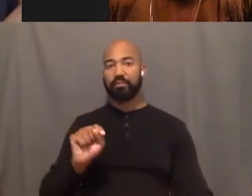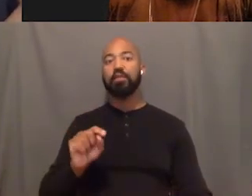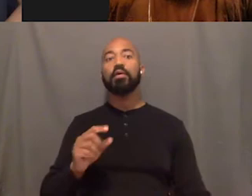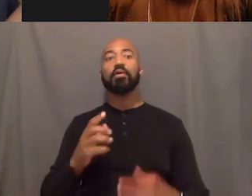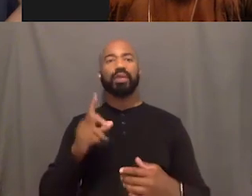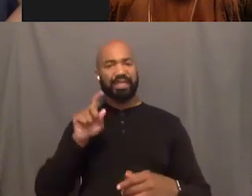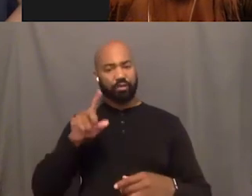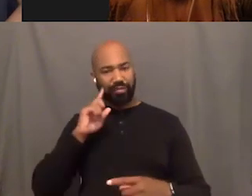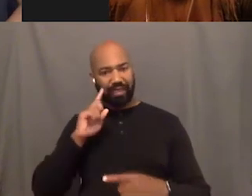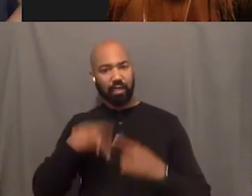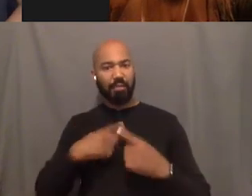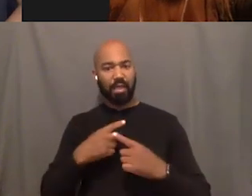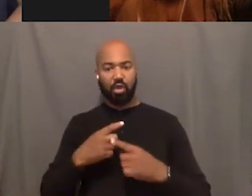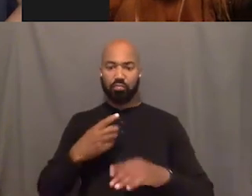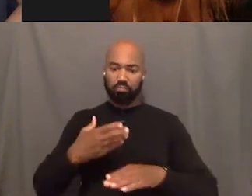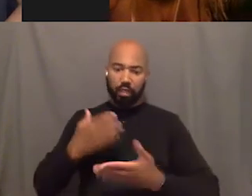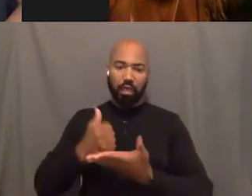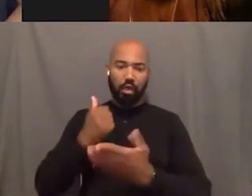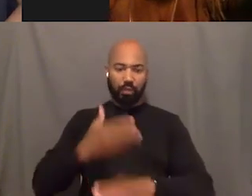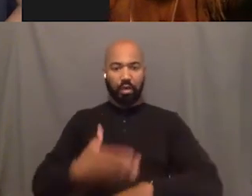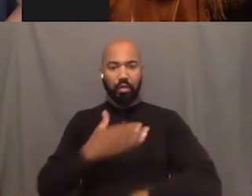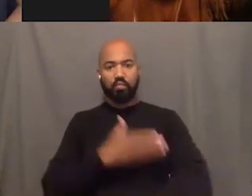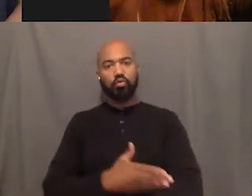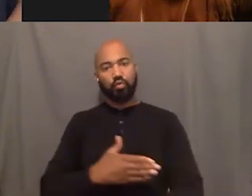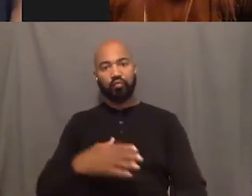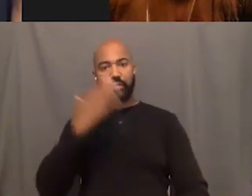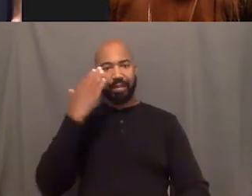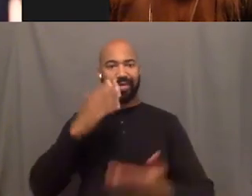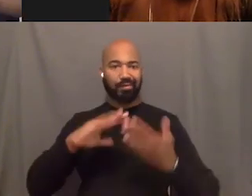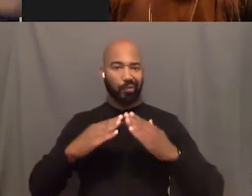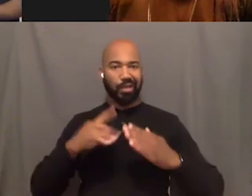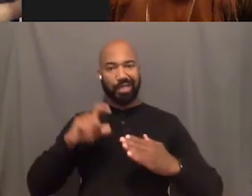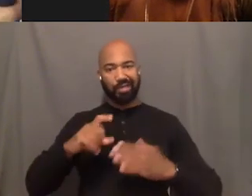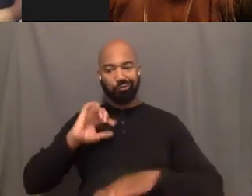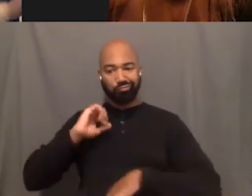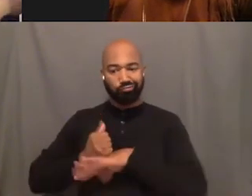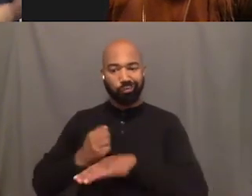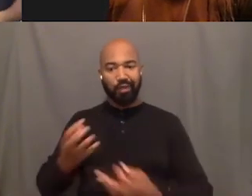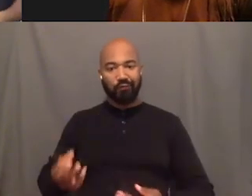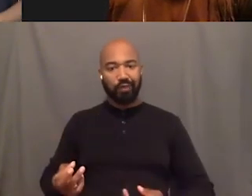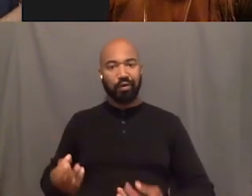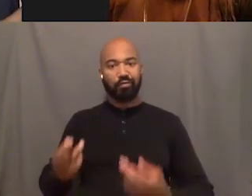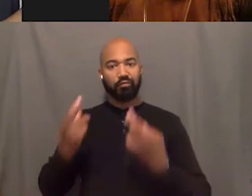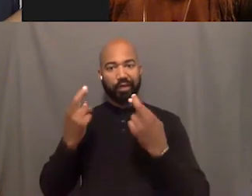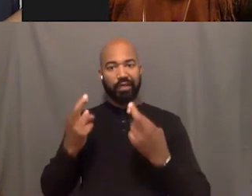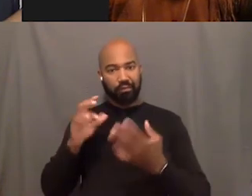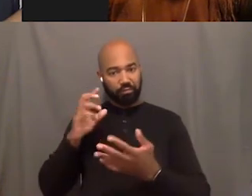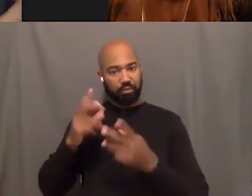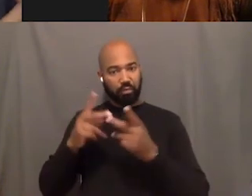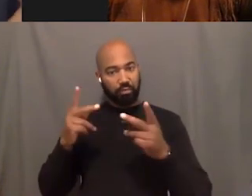and really start like structuring them a little better that we can actually bring in revenue to keep our programs long lasting.